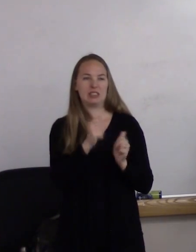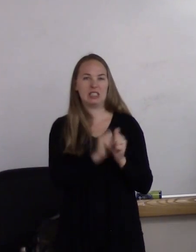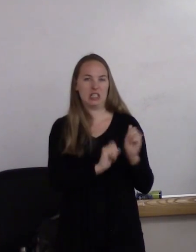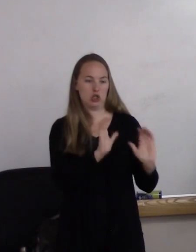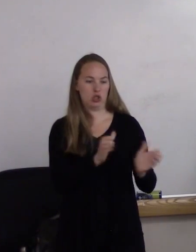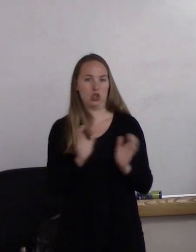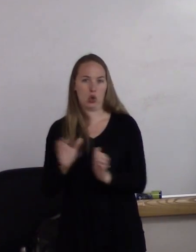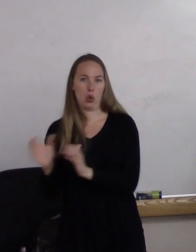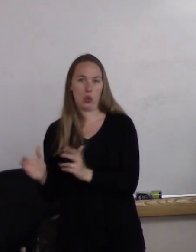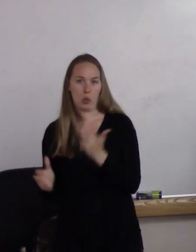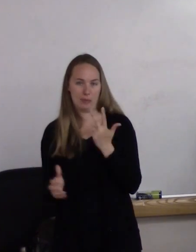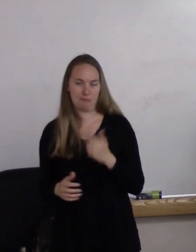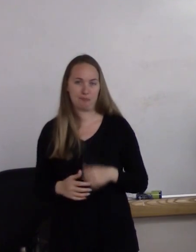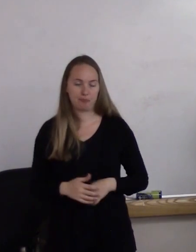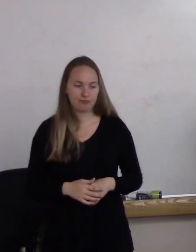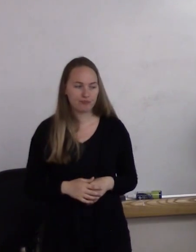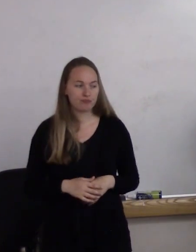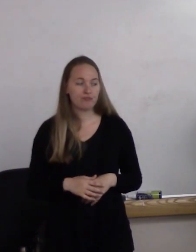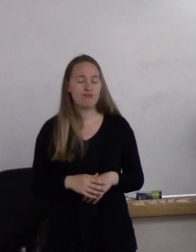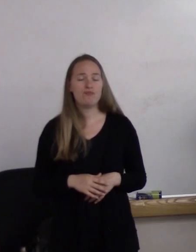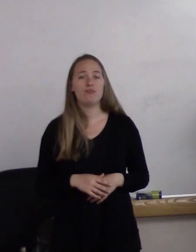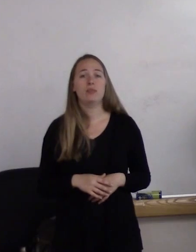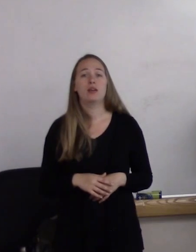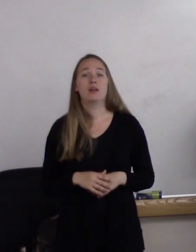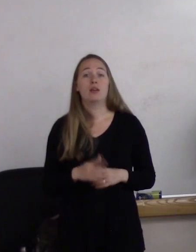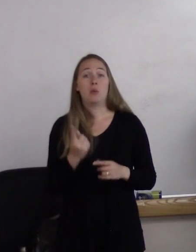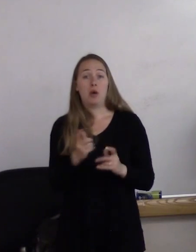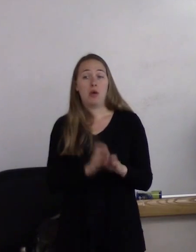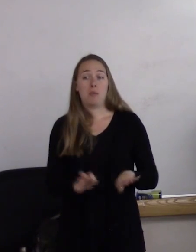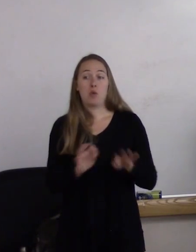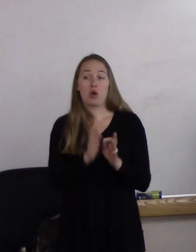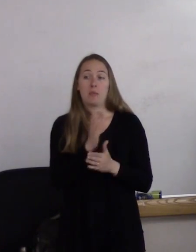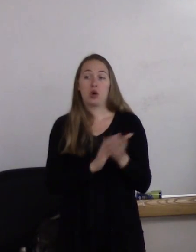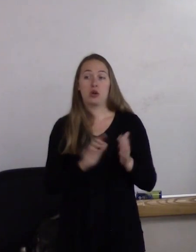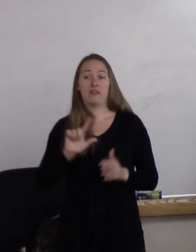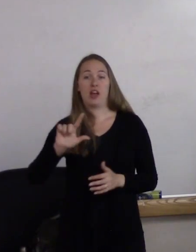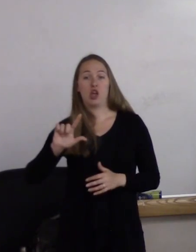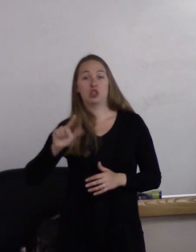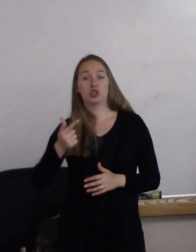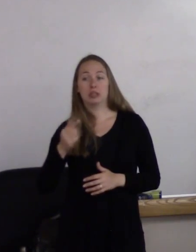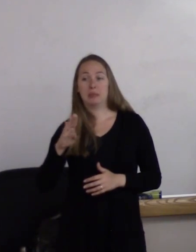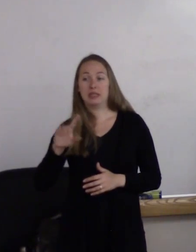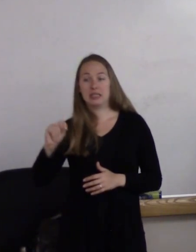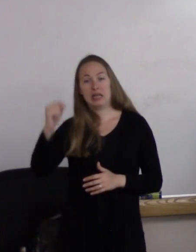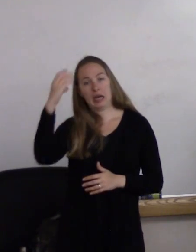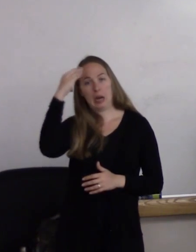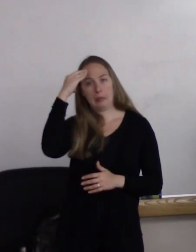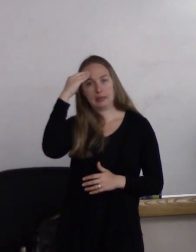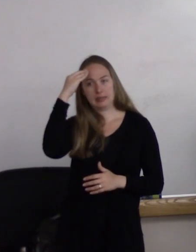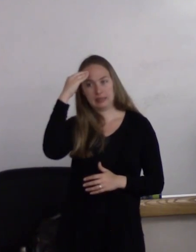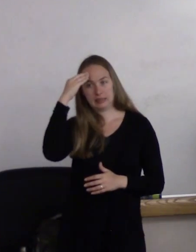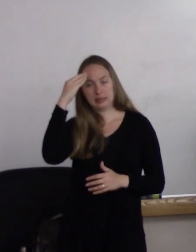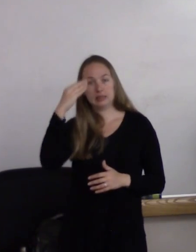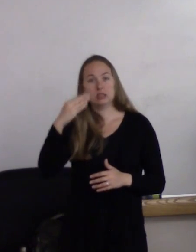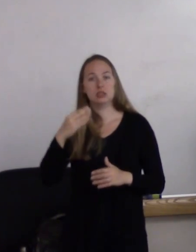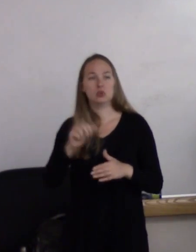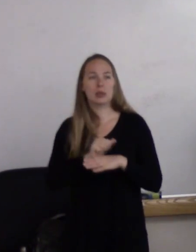So one of the important aspects of LGBT cultural competency training is to try and not have a conversation